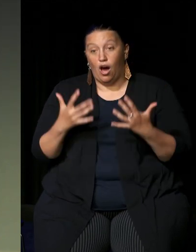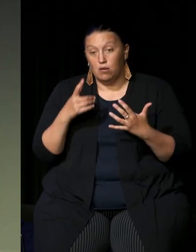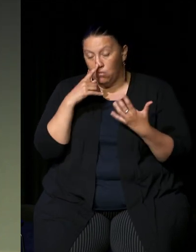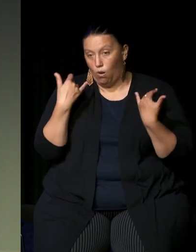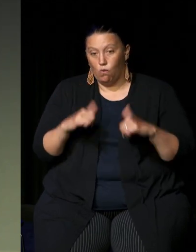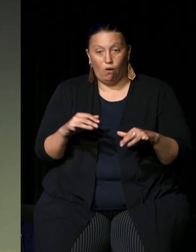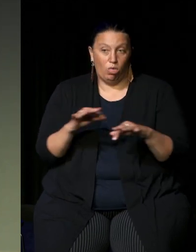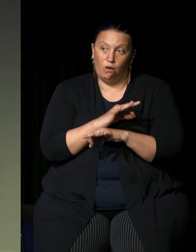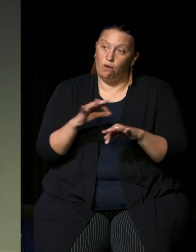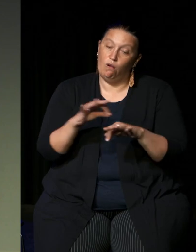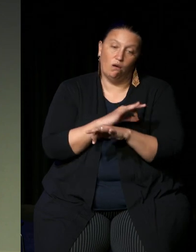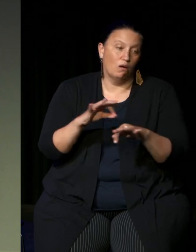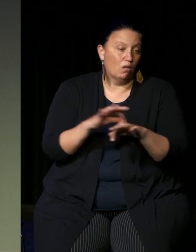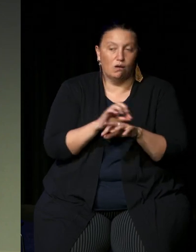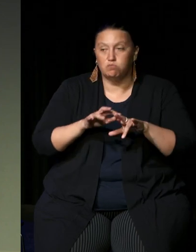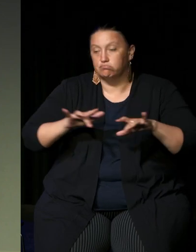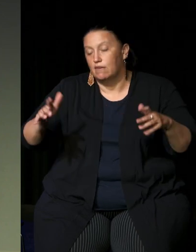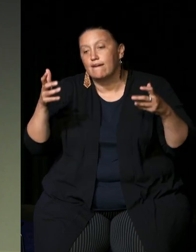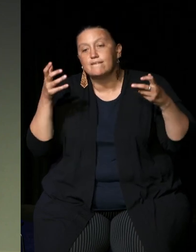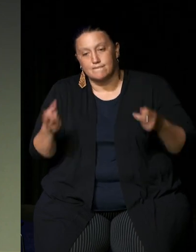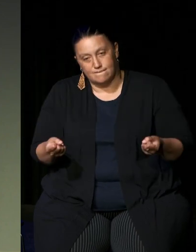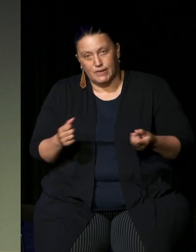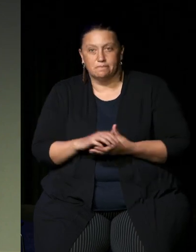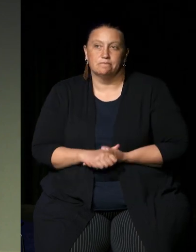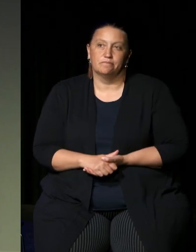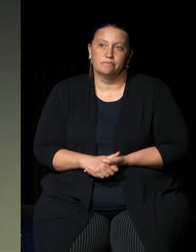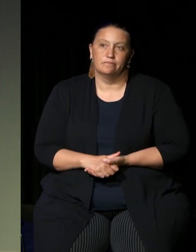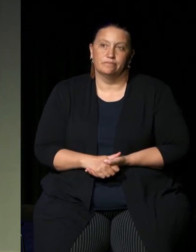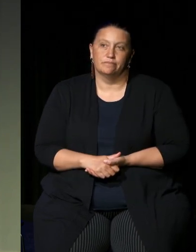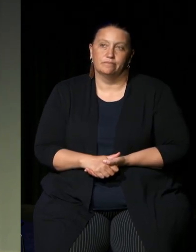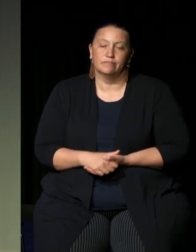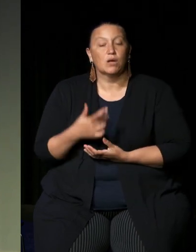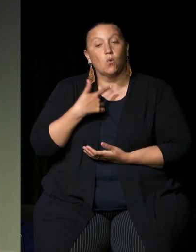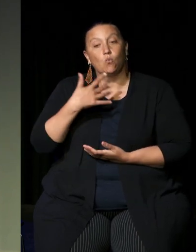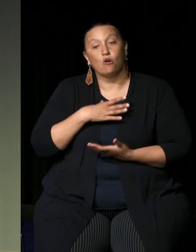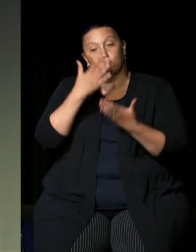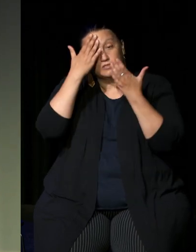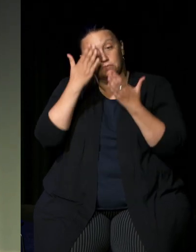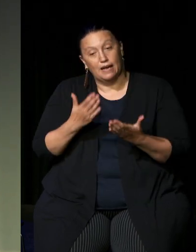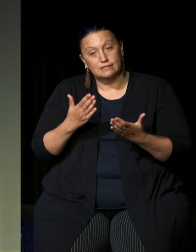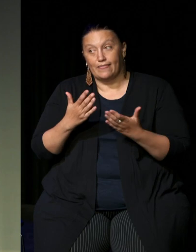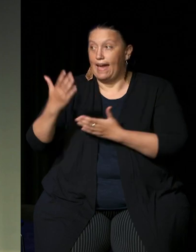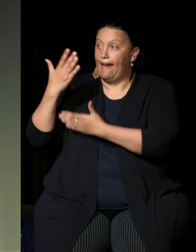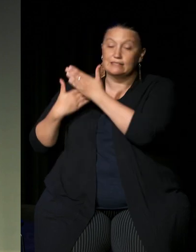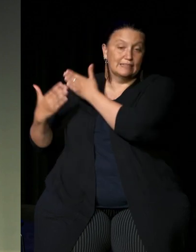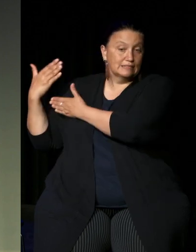there at the moment so I'd like to start now by paying my respects to the ancestors of this land